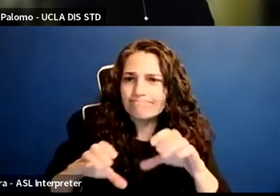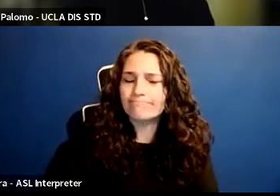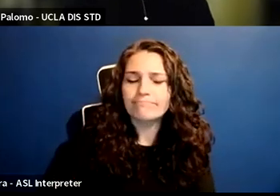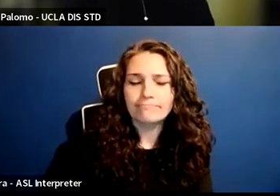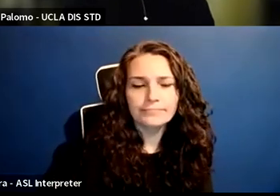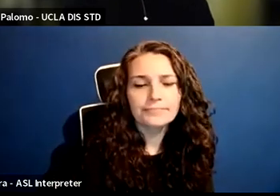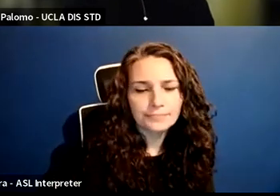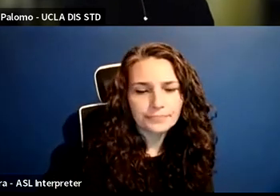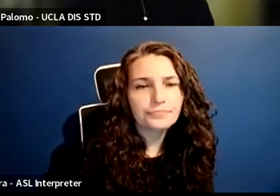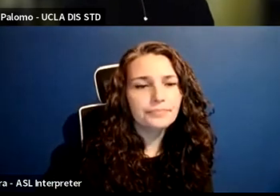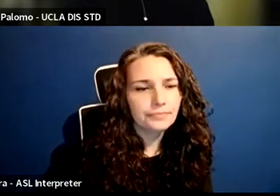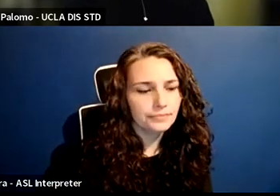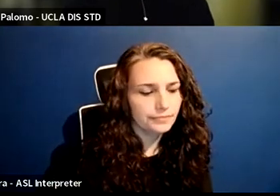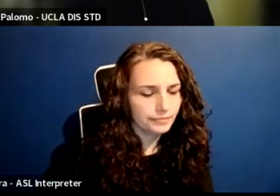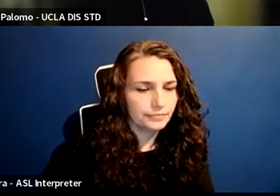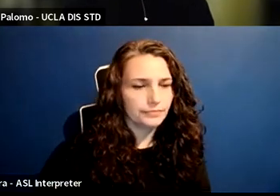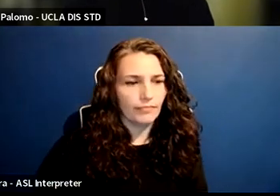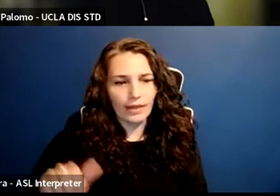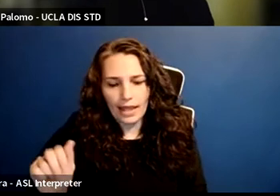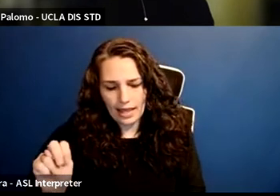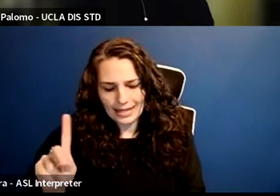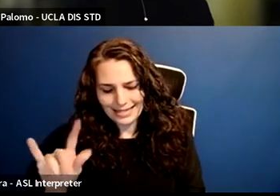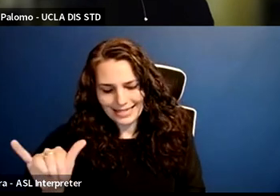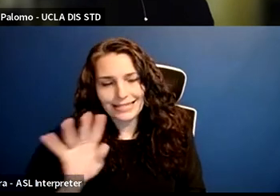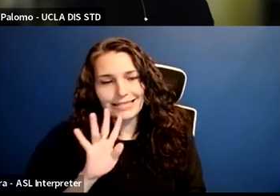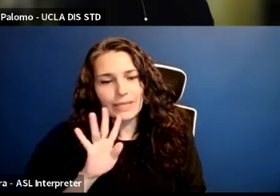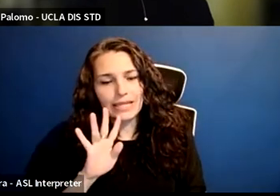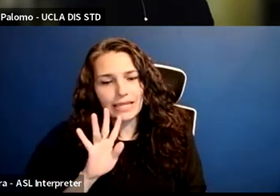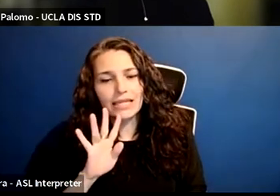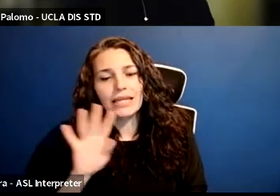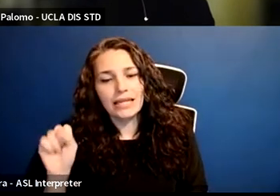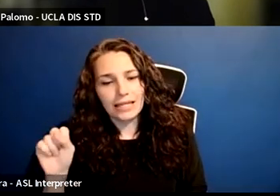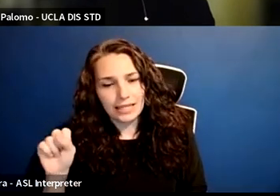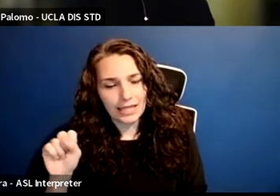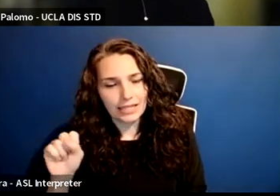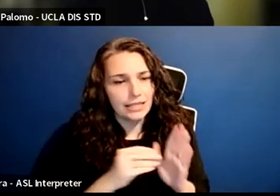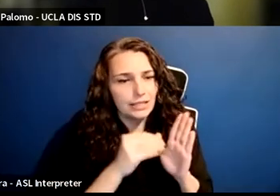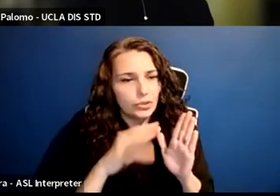This is Andy. I would just add that the students that are engaged